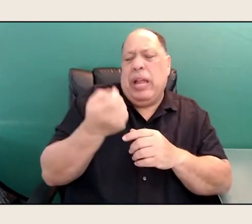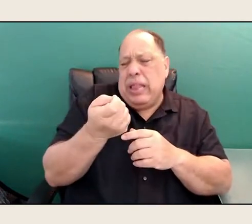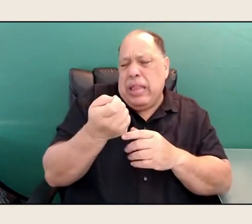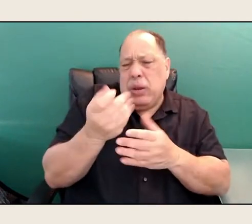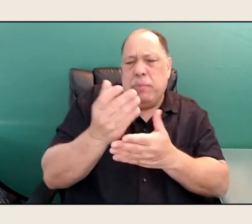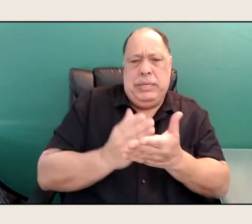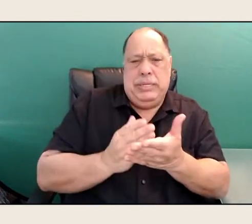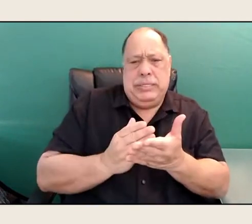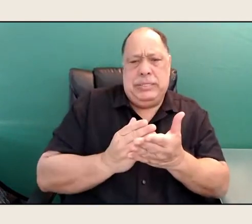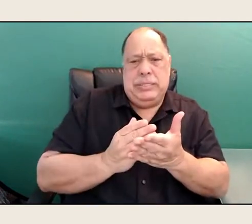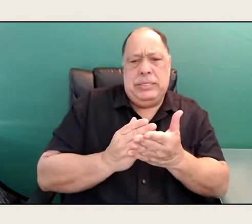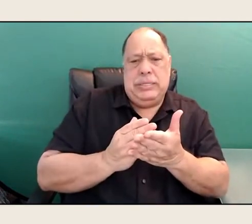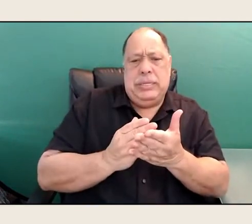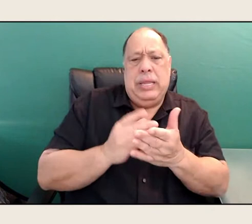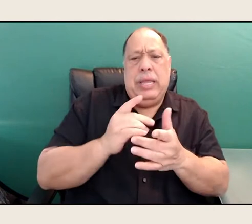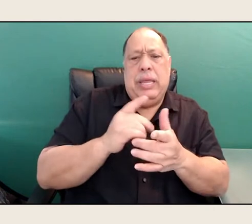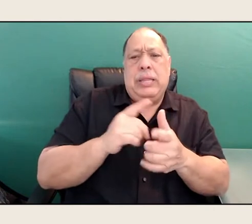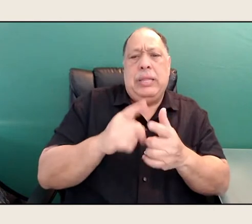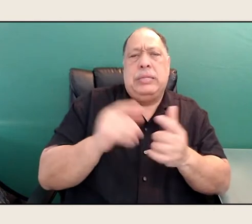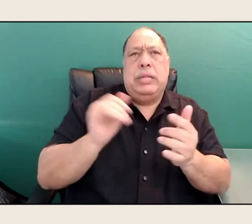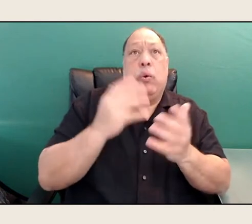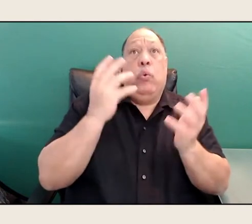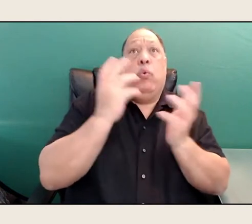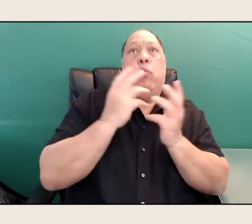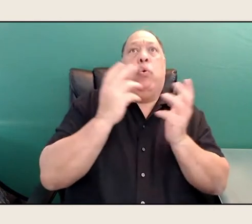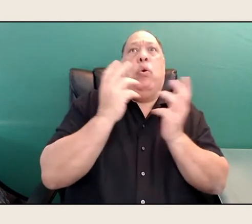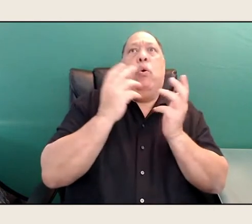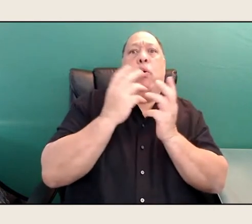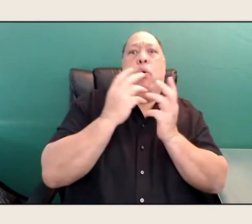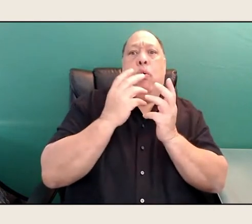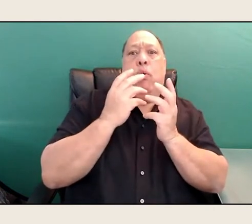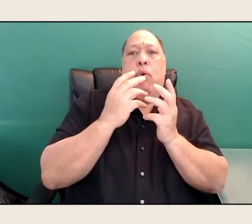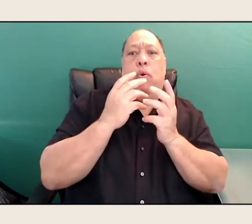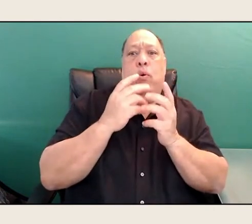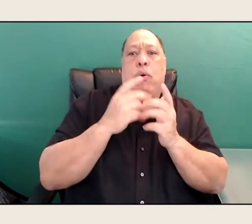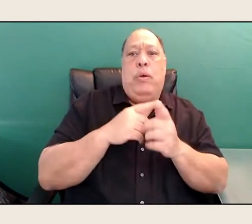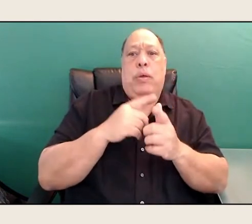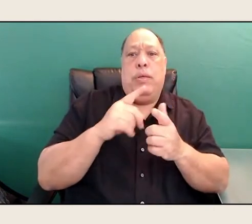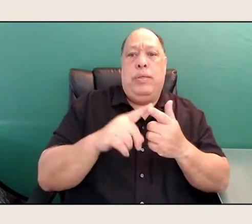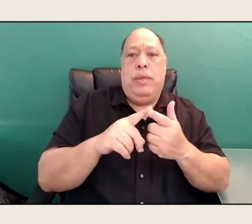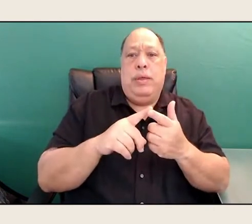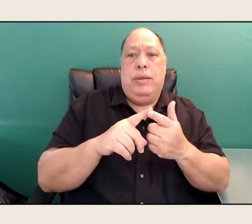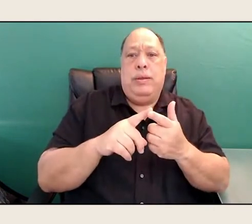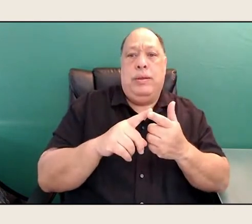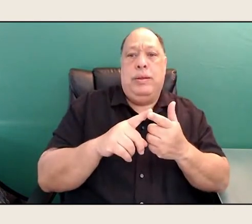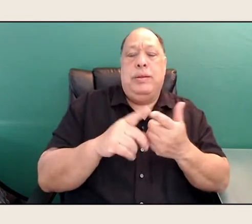And it's like whoa, okay. And so it's like that.